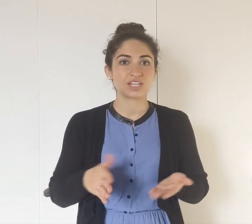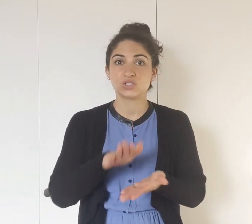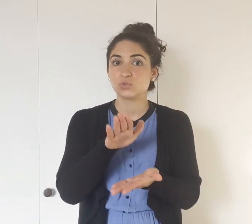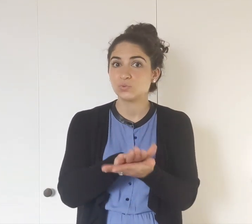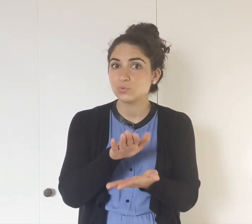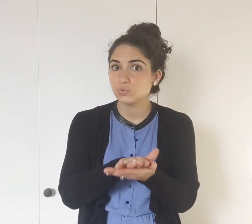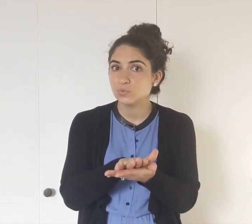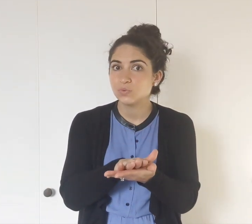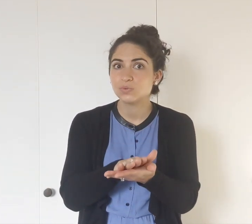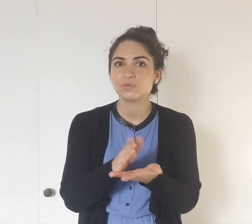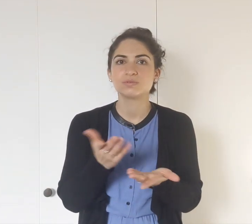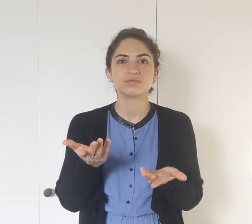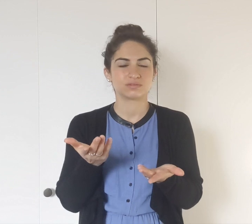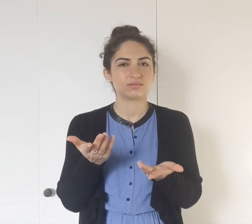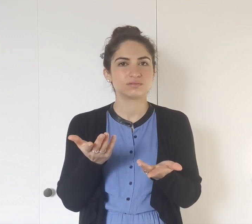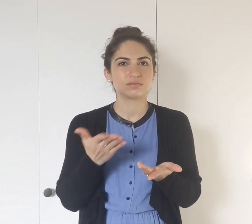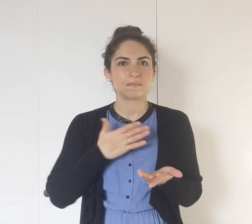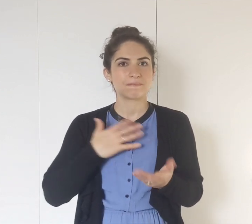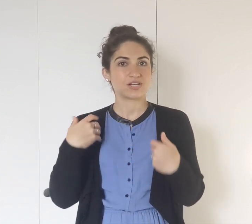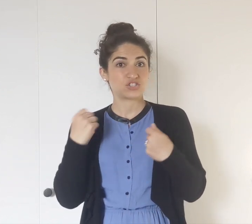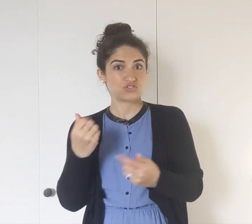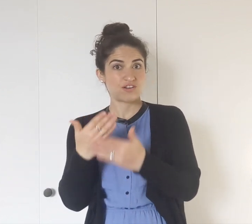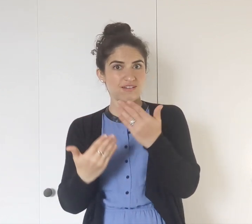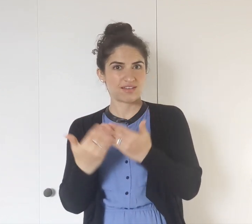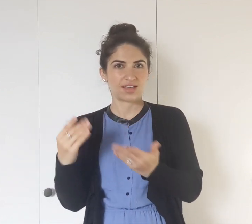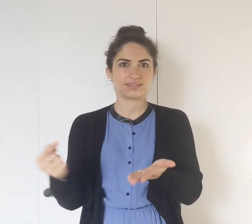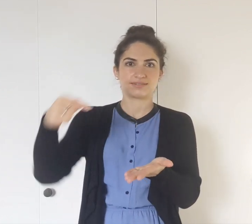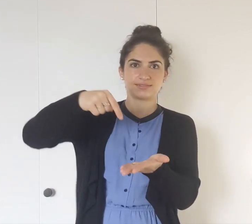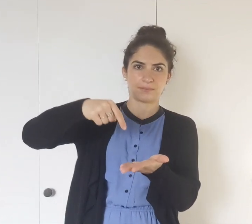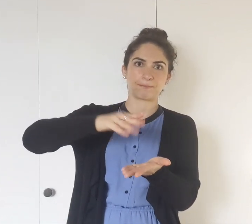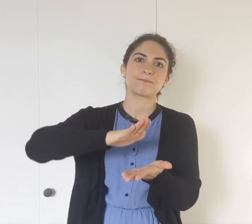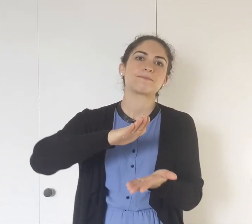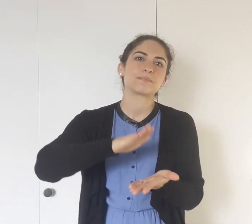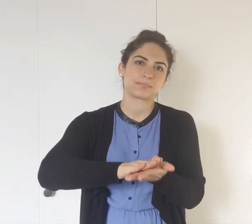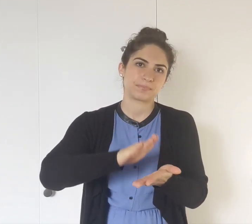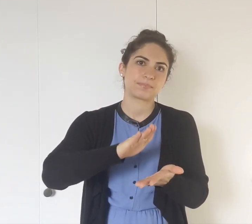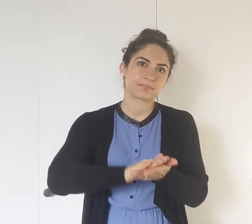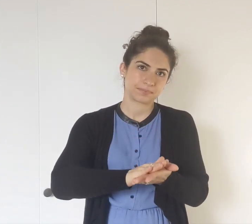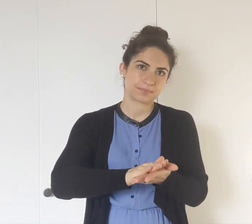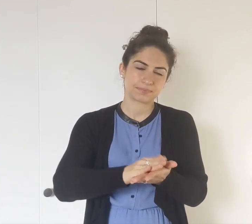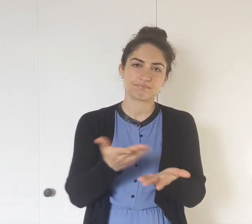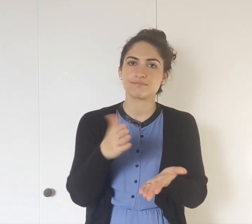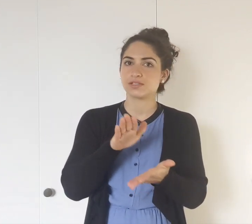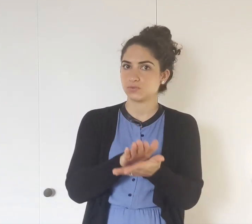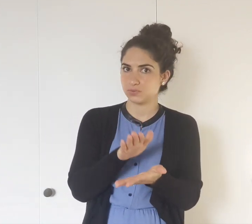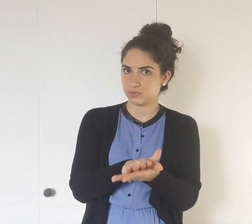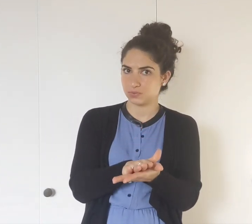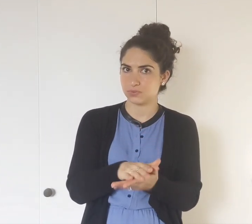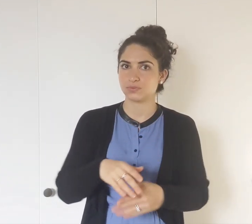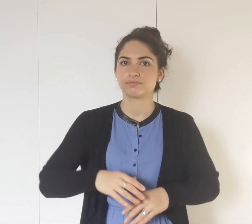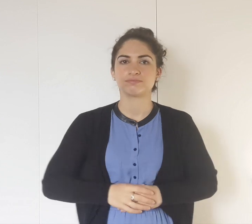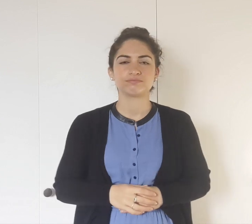SCHOOL. My dominant hand is on top. SCHOOL.